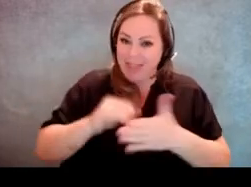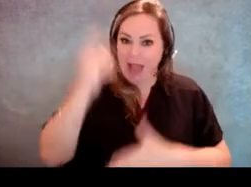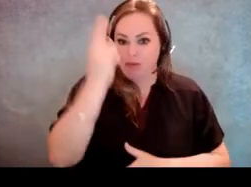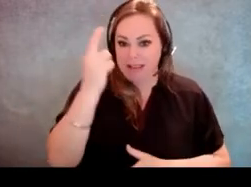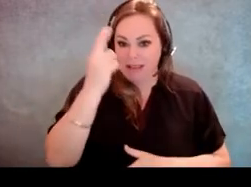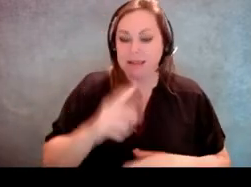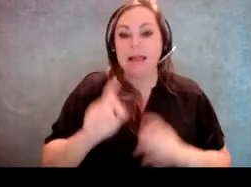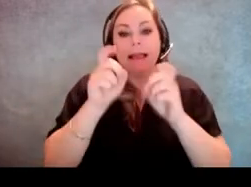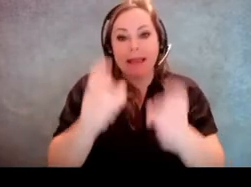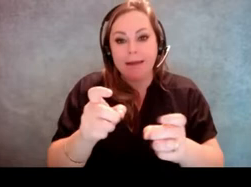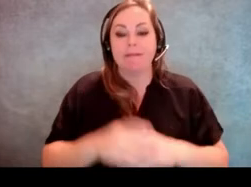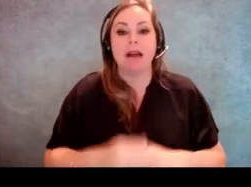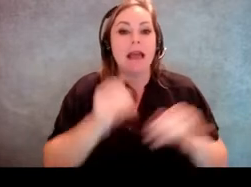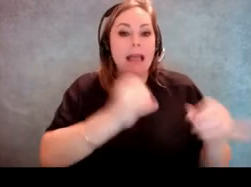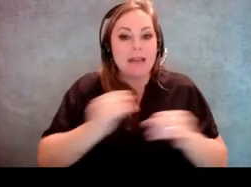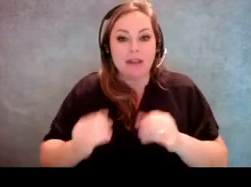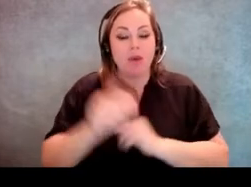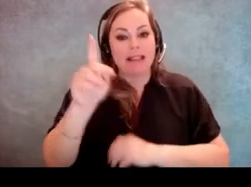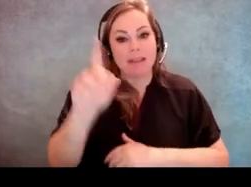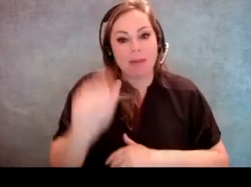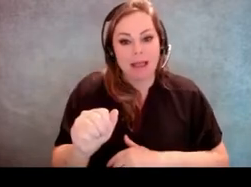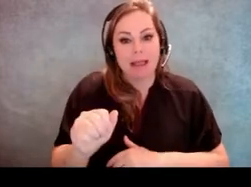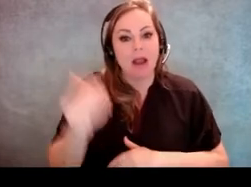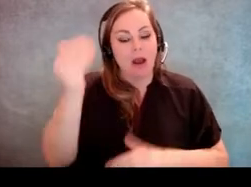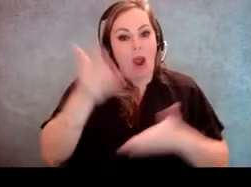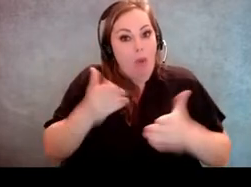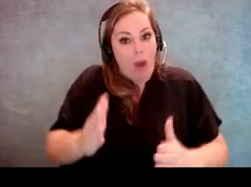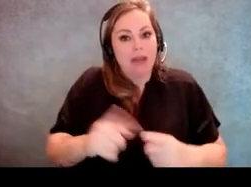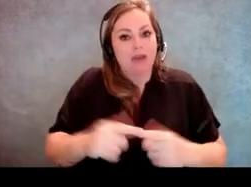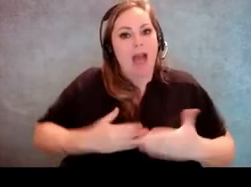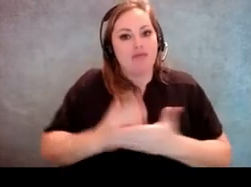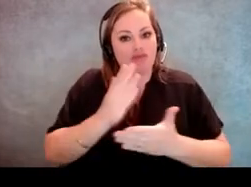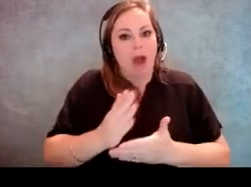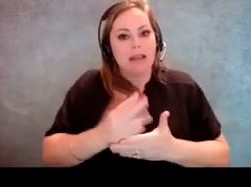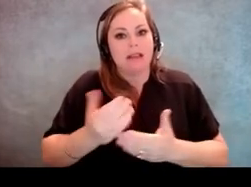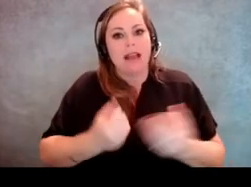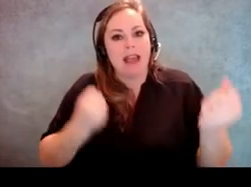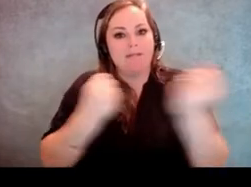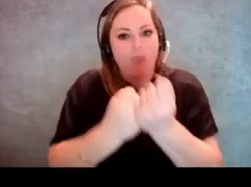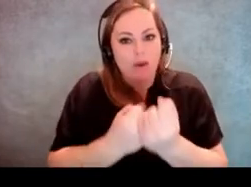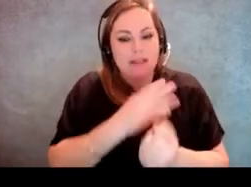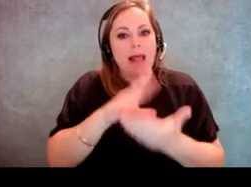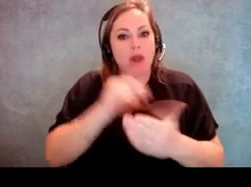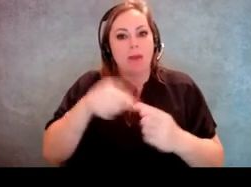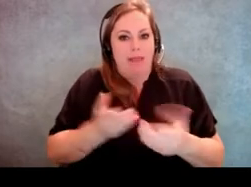to give individuals with disabilities a way to have their rights enforced and to learn about their rights.